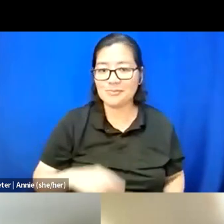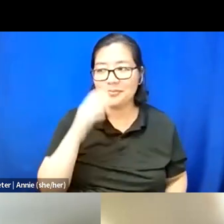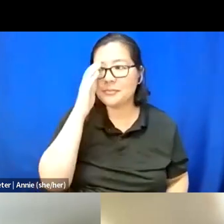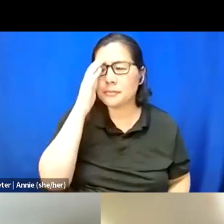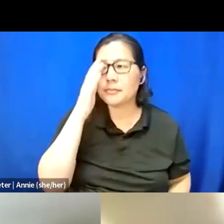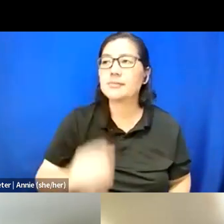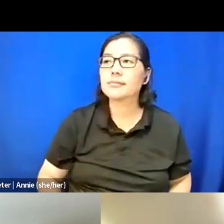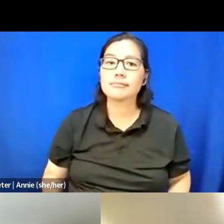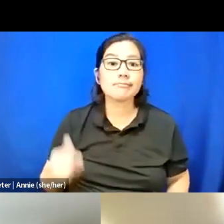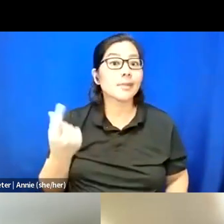Anyone is welcome to go first.